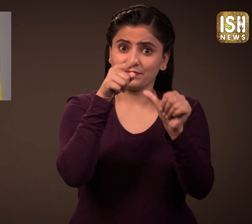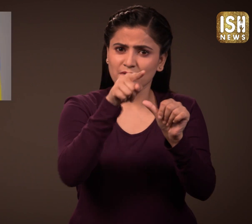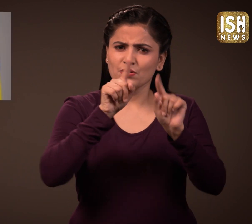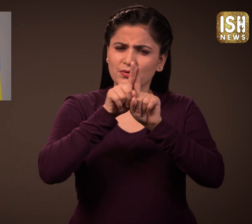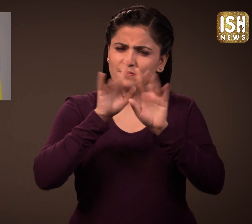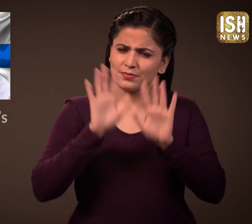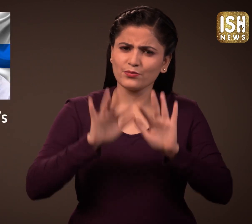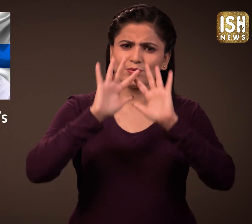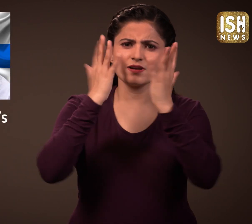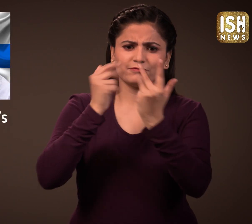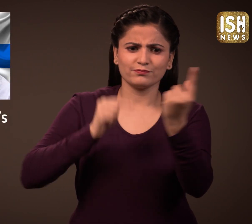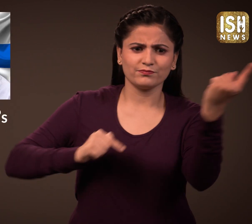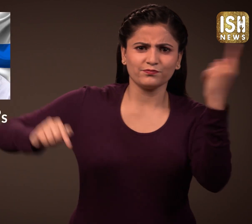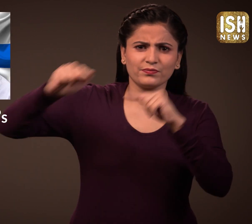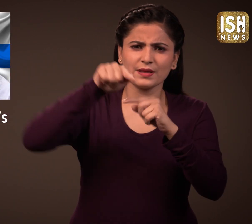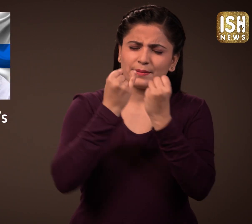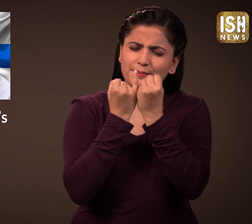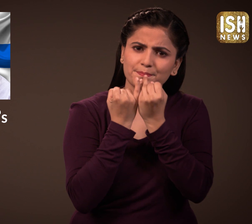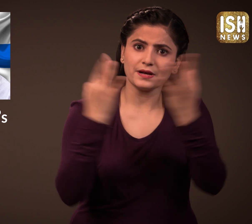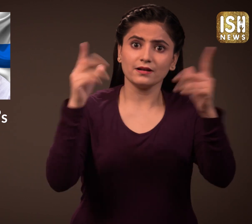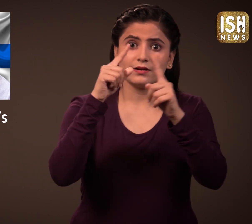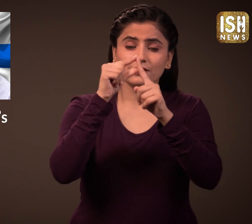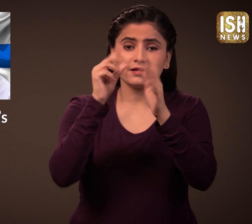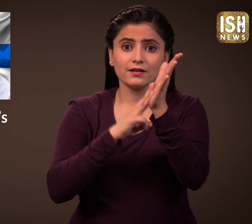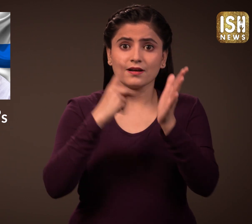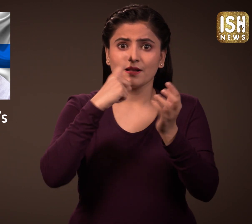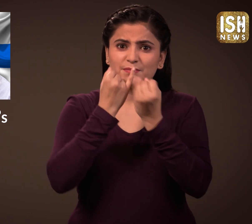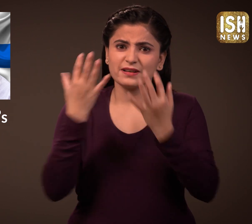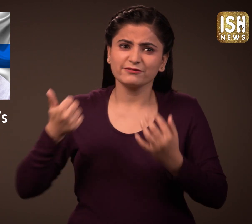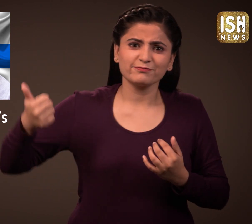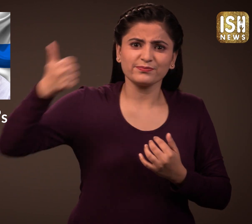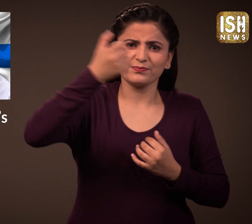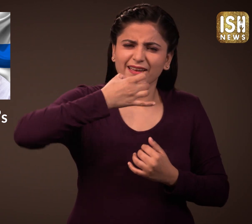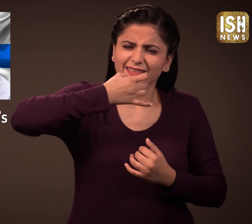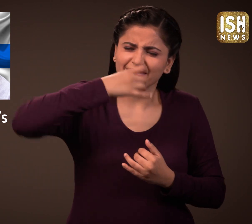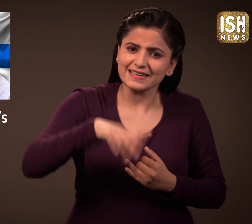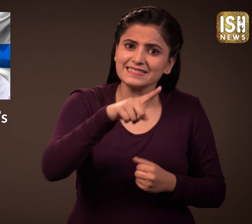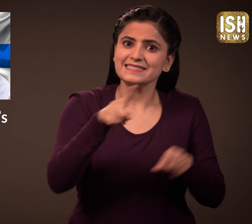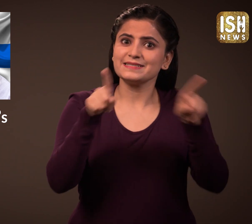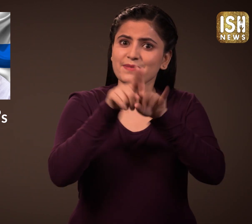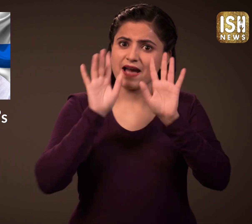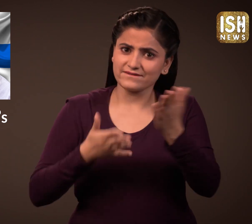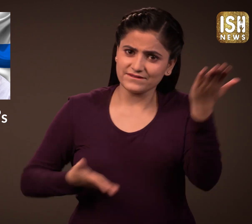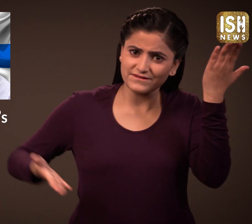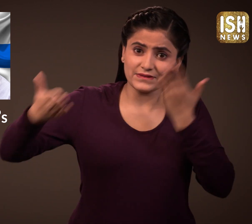There are many young female PM all over the world.